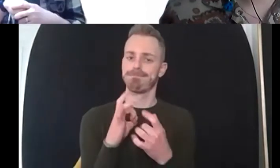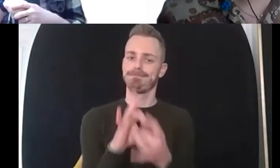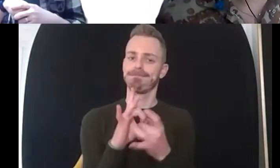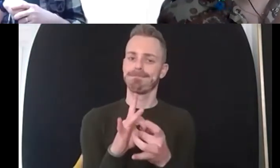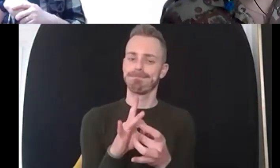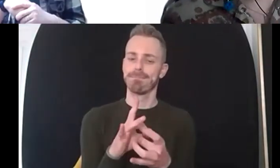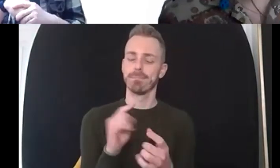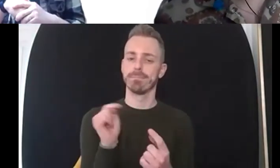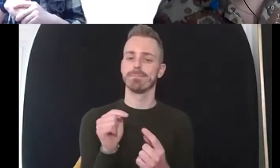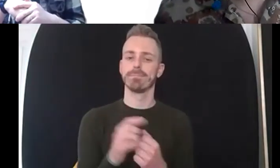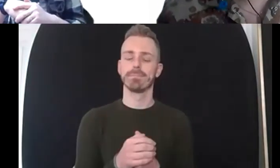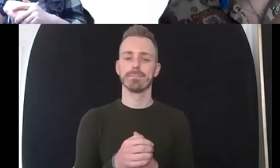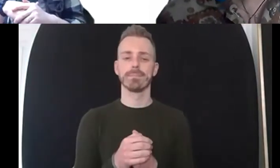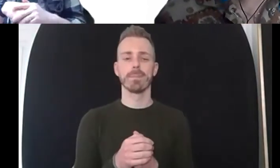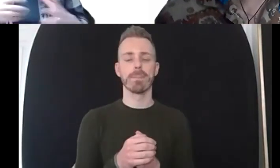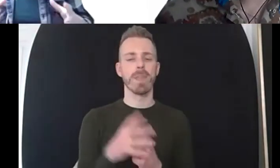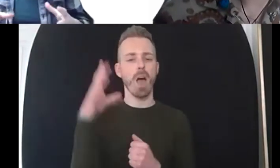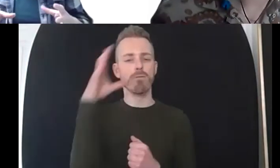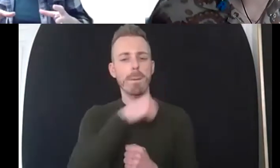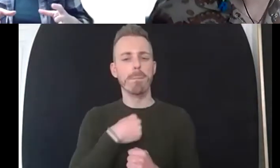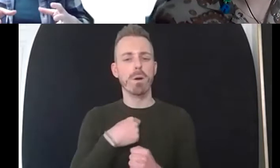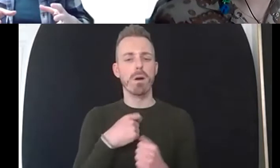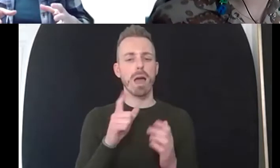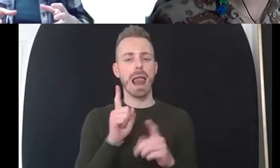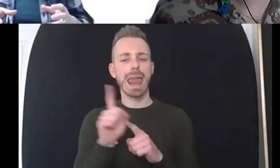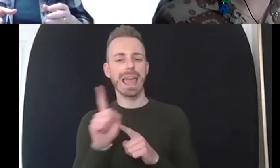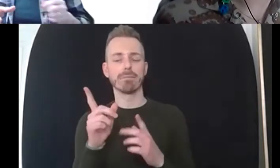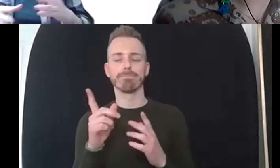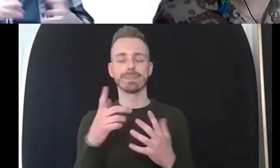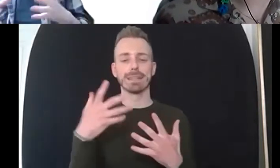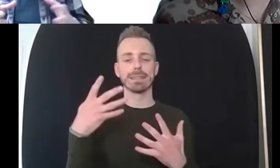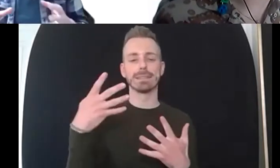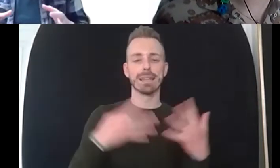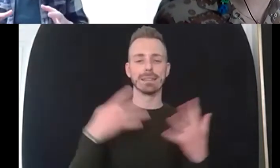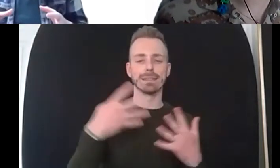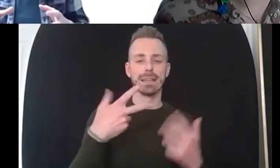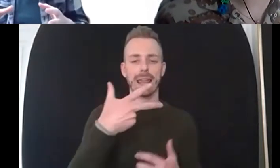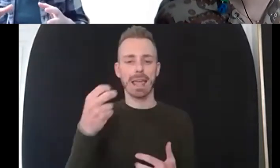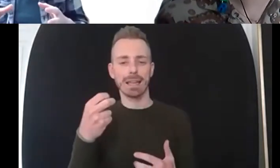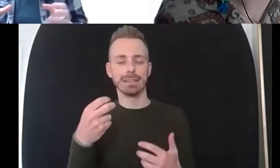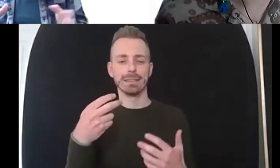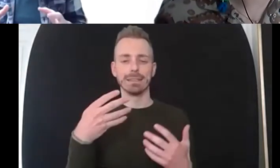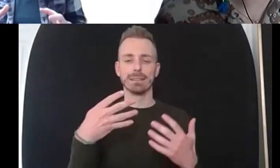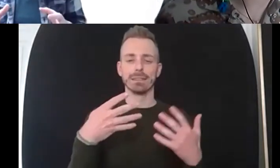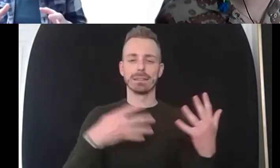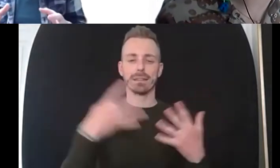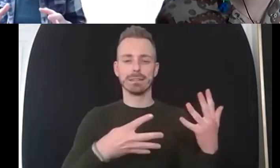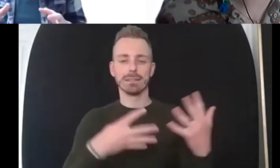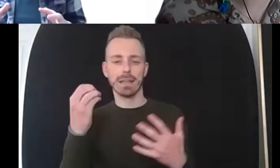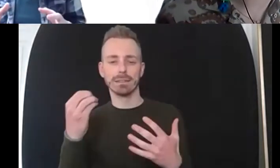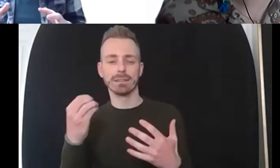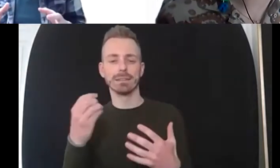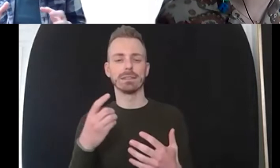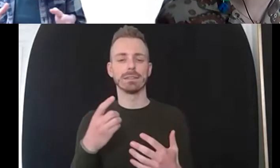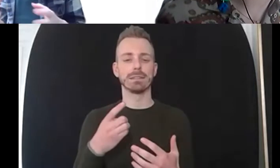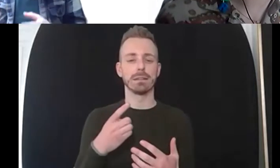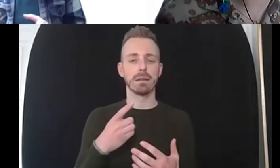a late 80s early 90s um i'm not sure where to go um it was only through um look really through